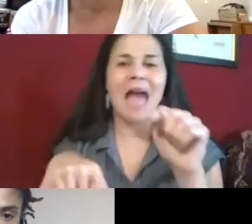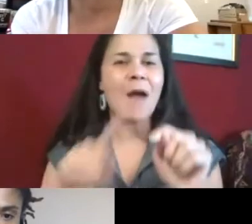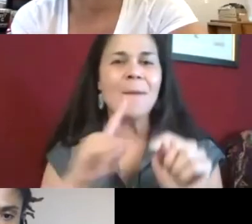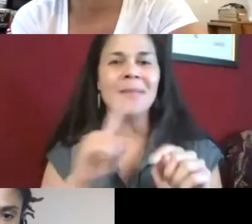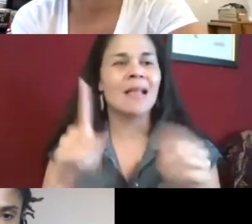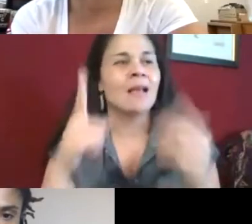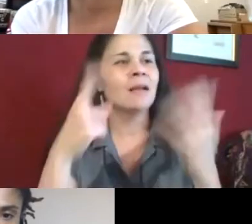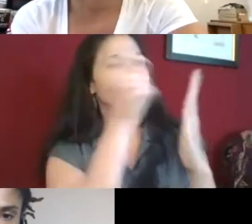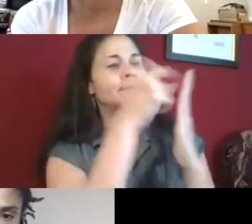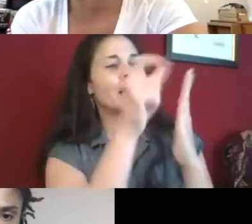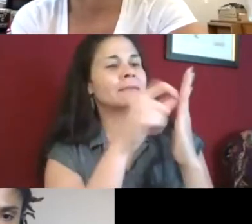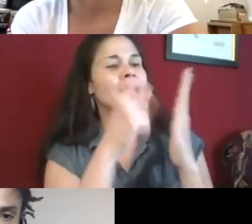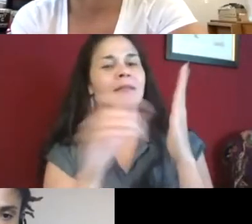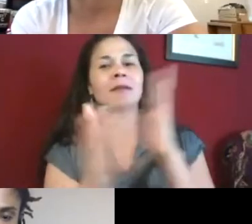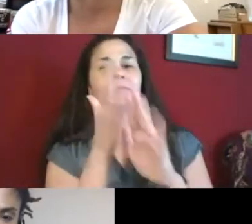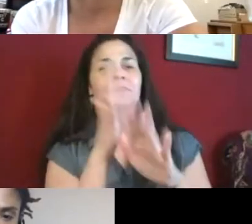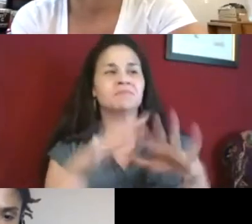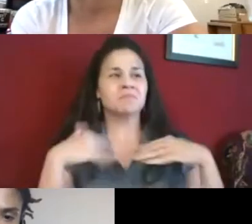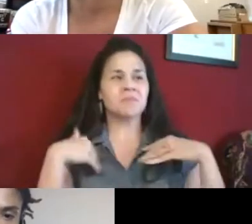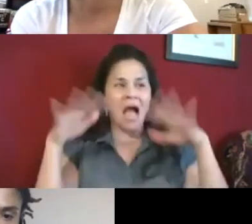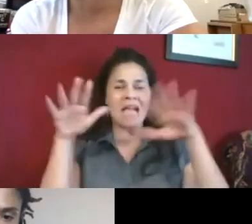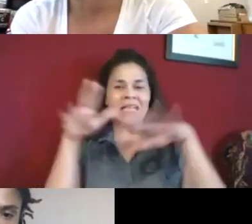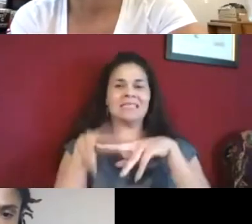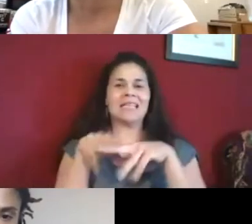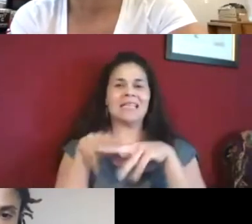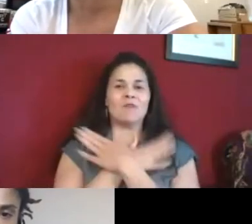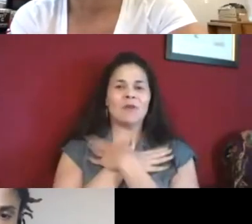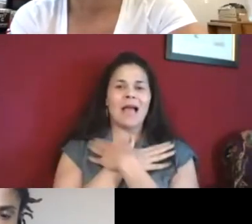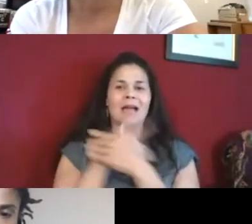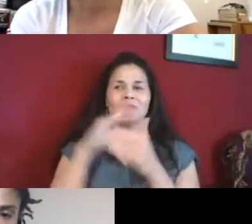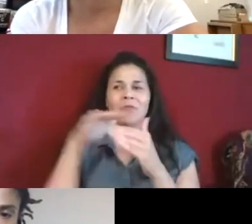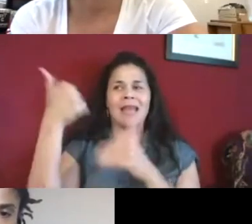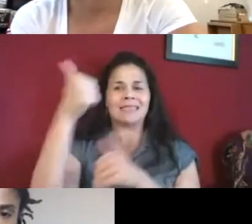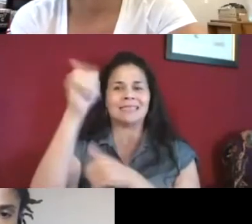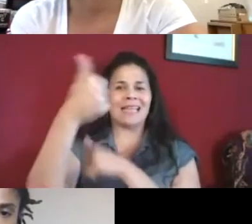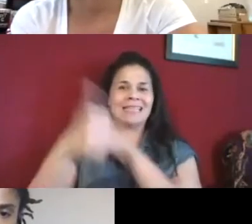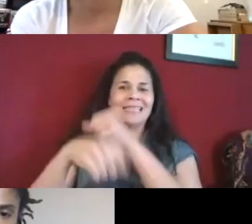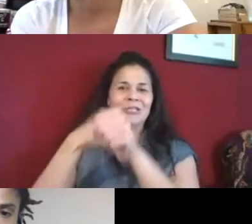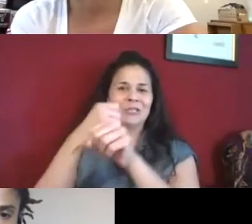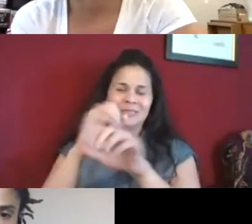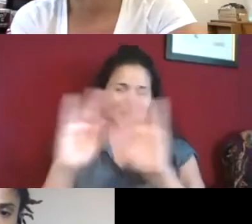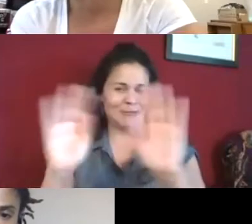to see changes immediately, but I think we have to move beyond a checklist and